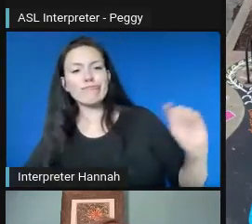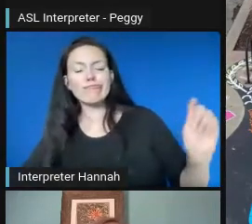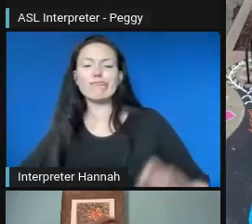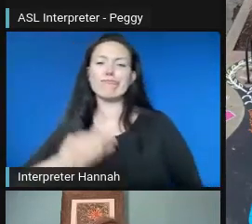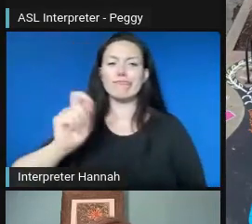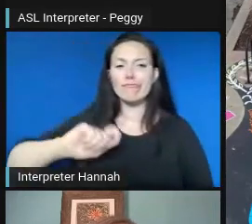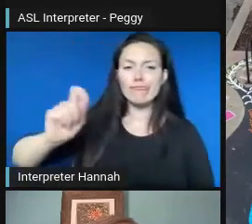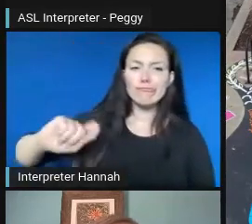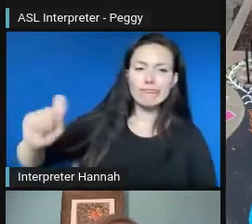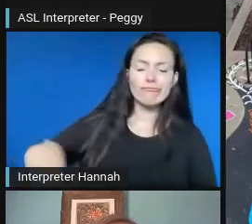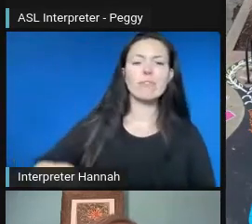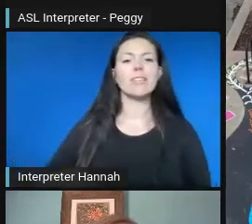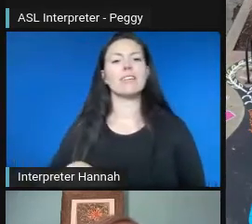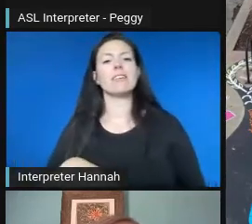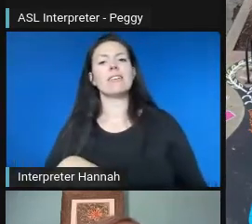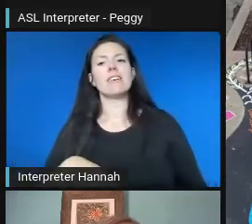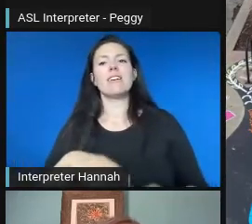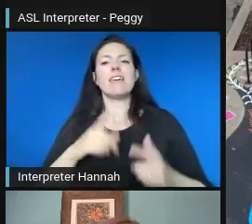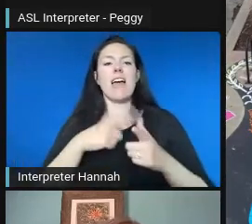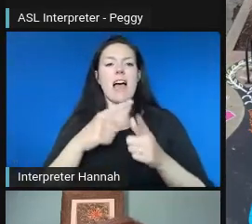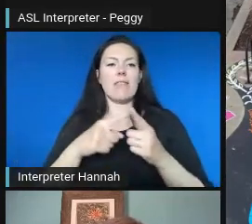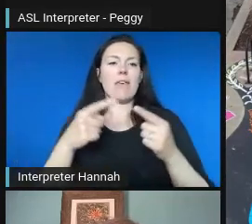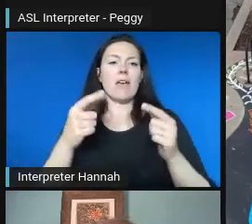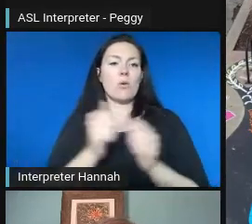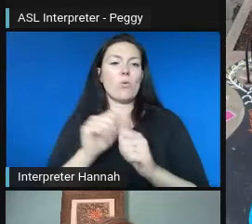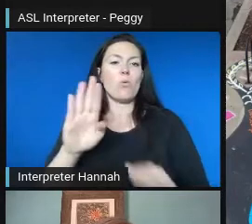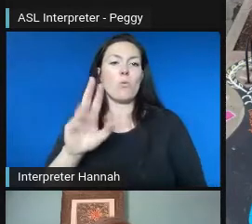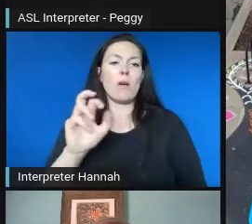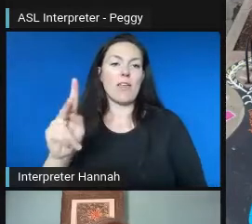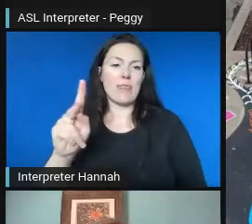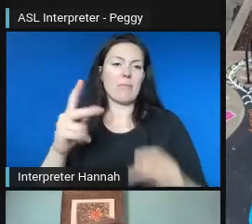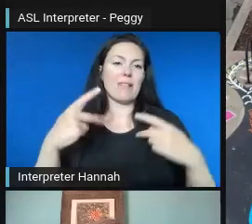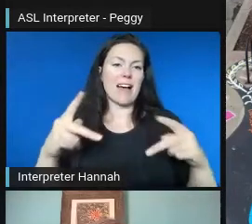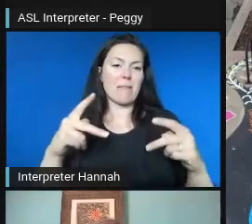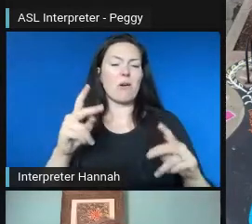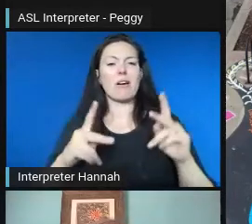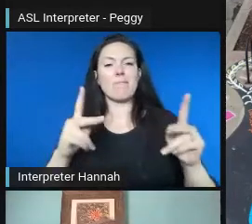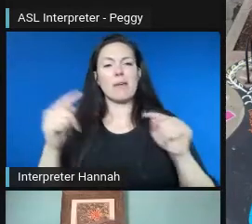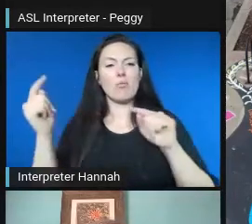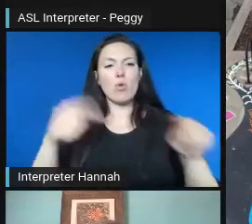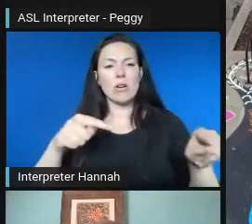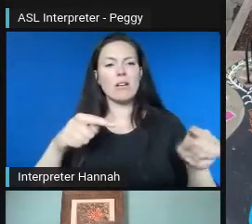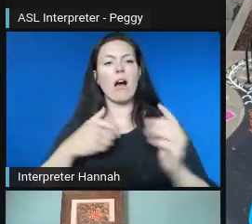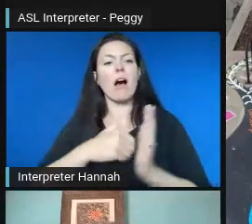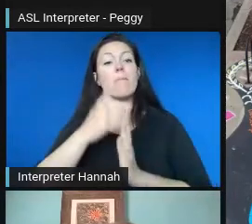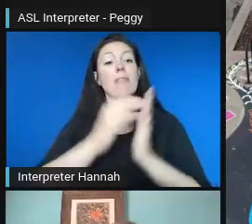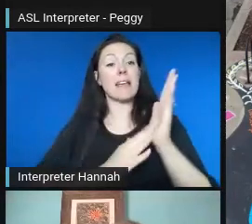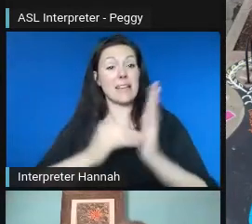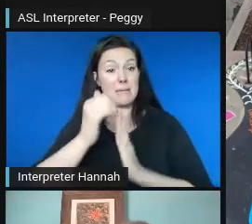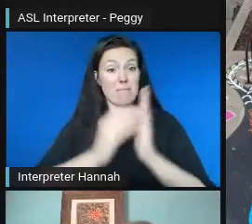organized a block party and painted the sidewalk on their block and then, again, kind of